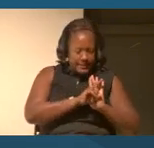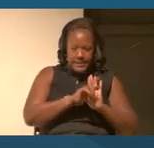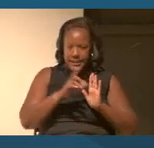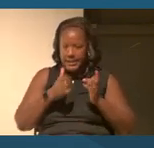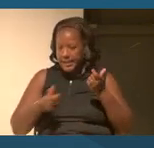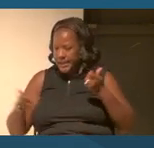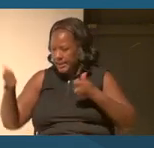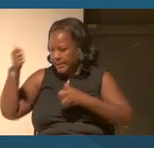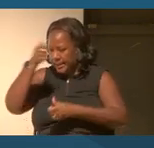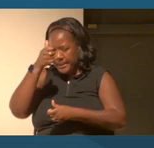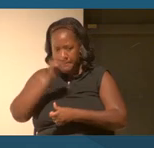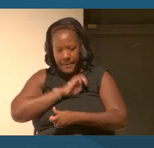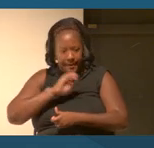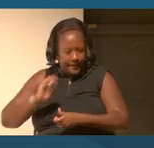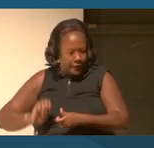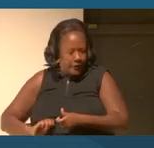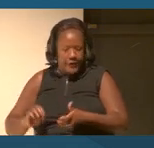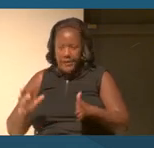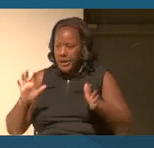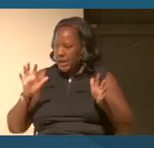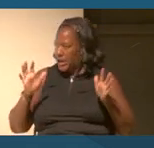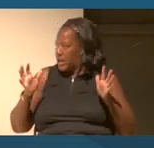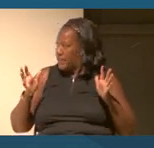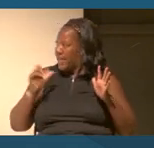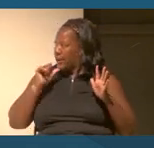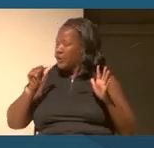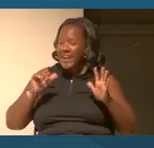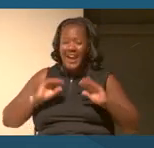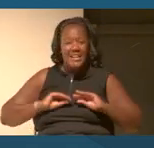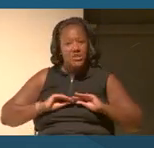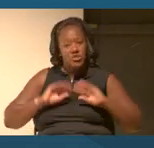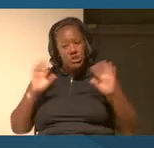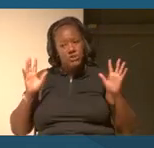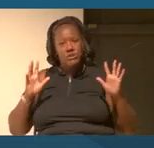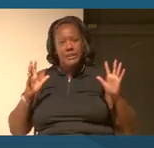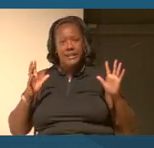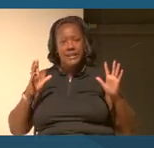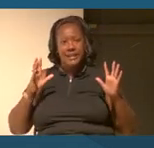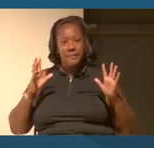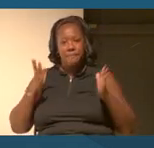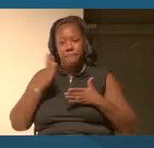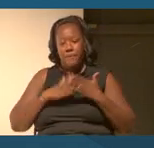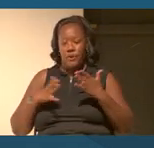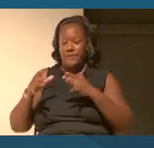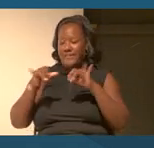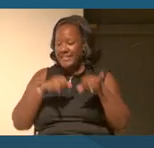empire that are not generally in the standard US American landscape.